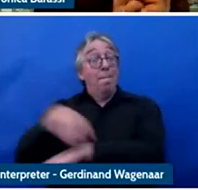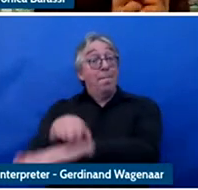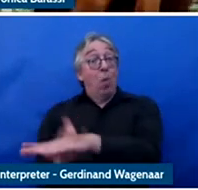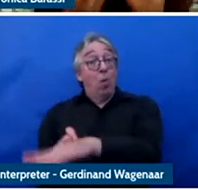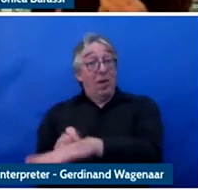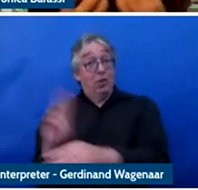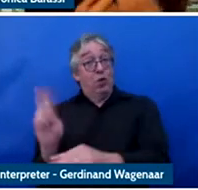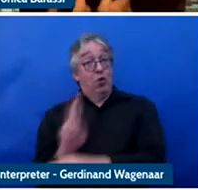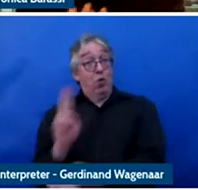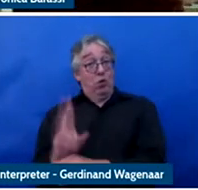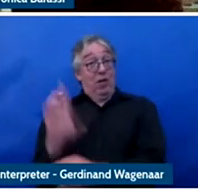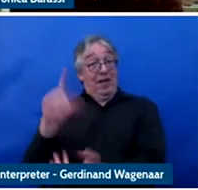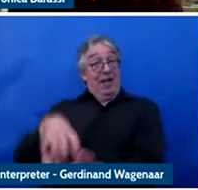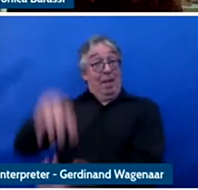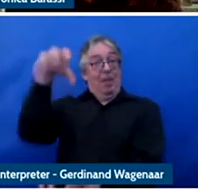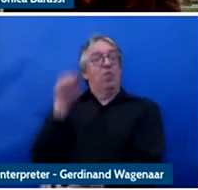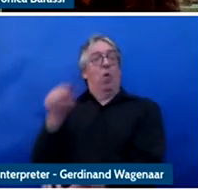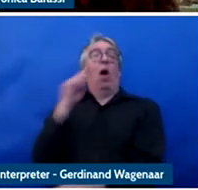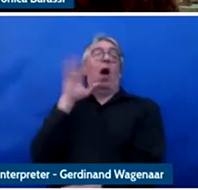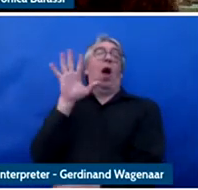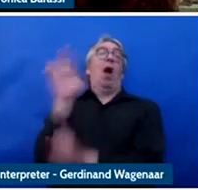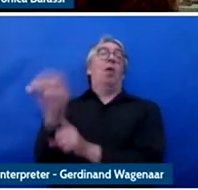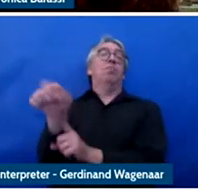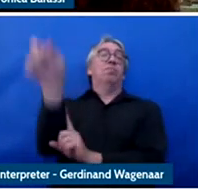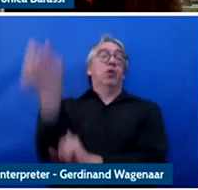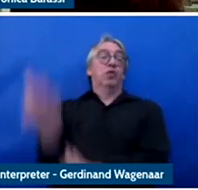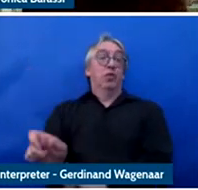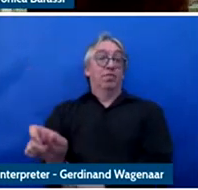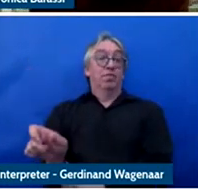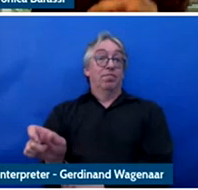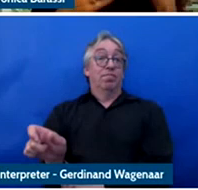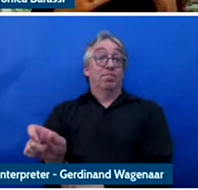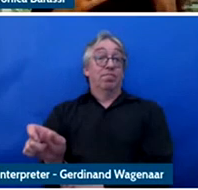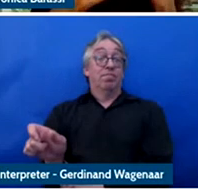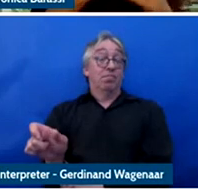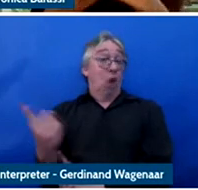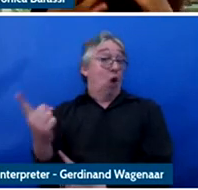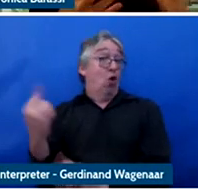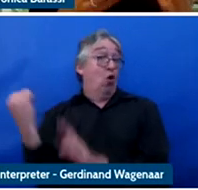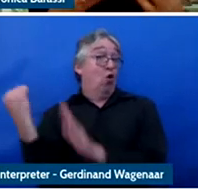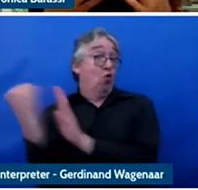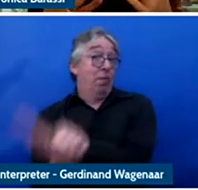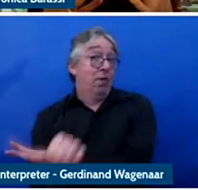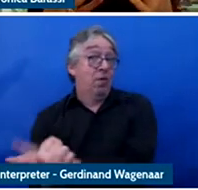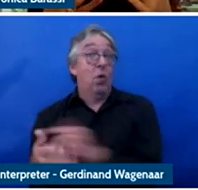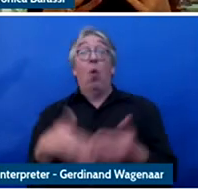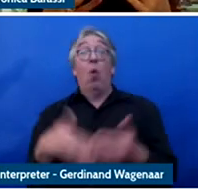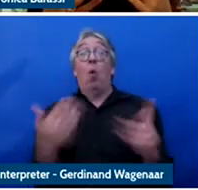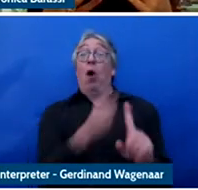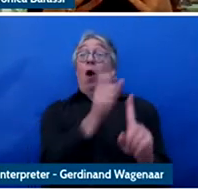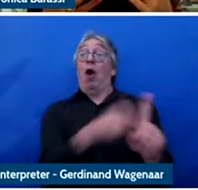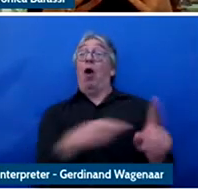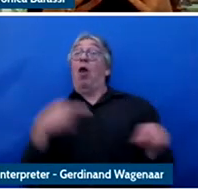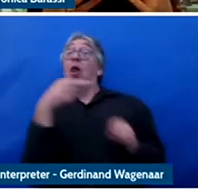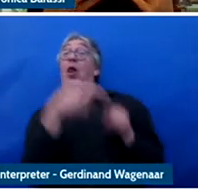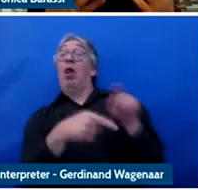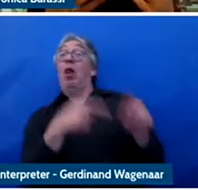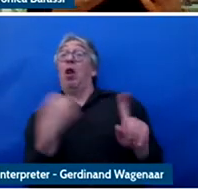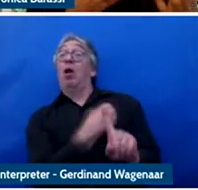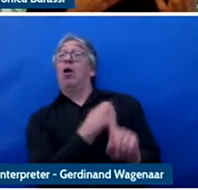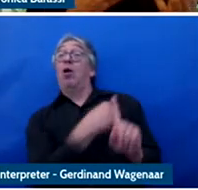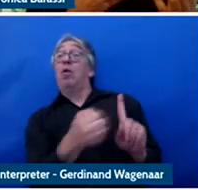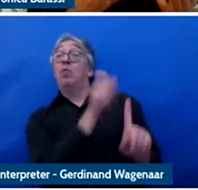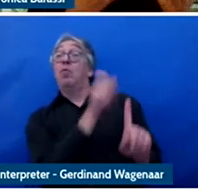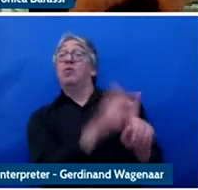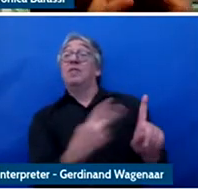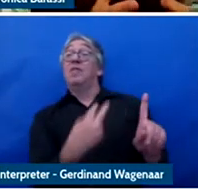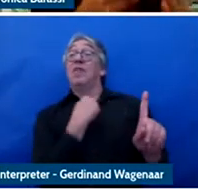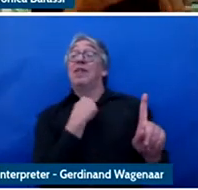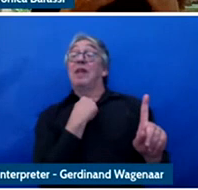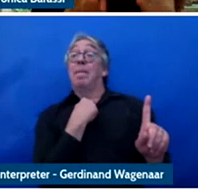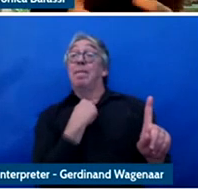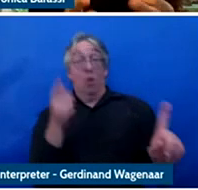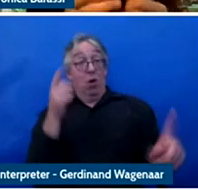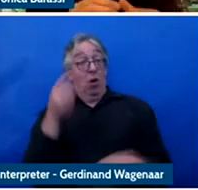also to identify victims of abuse are all very if you want, important steps